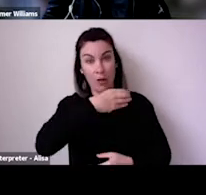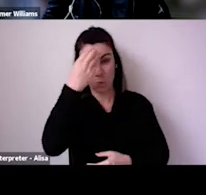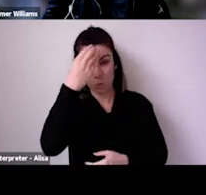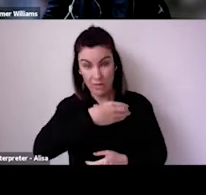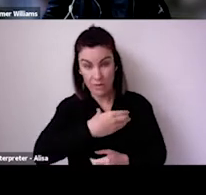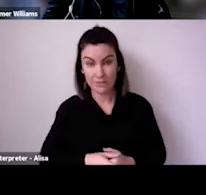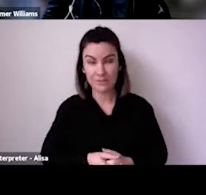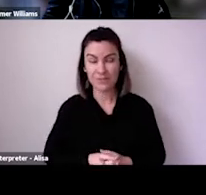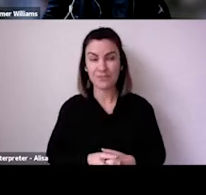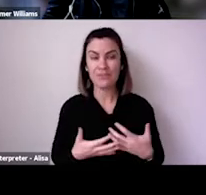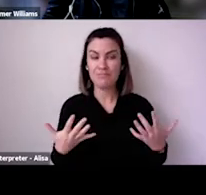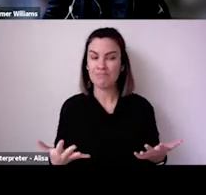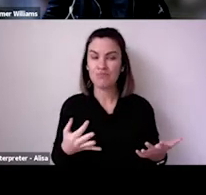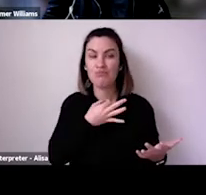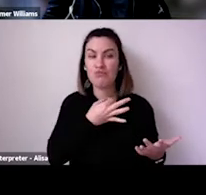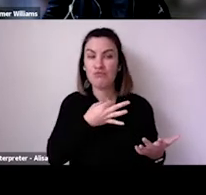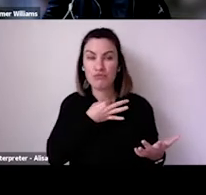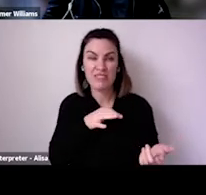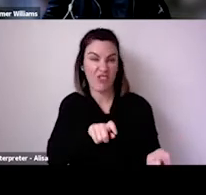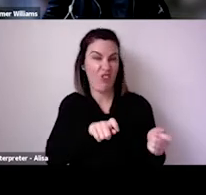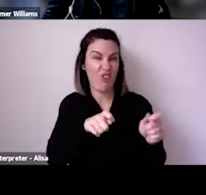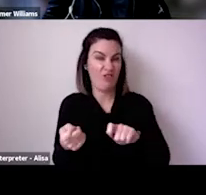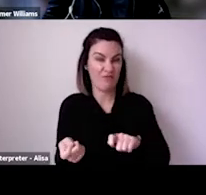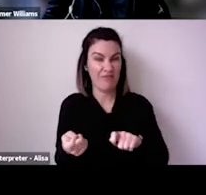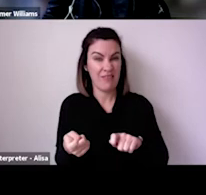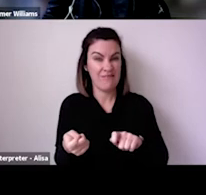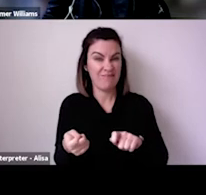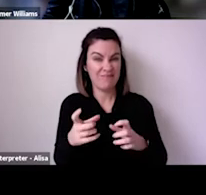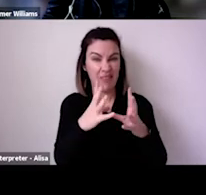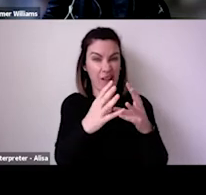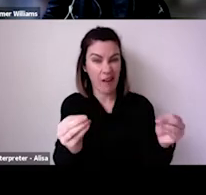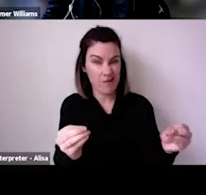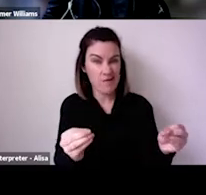of course things were completely different there. Most obviously they trust their government.